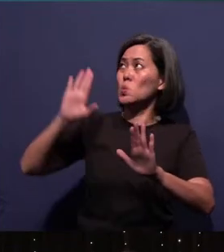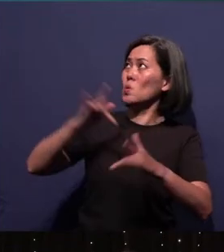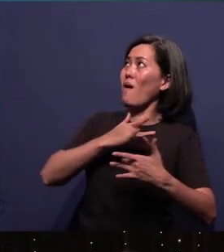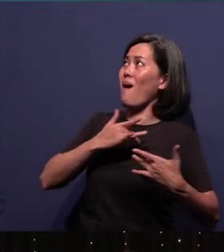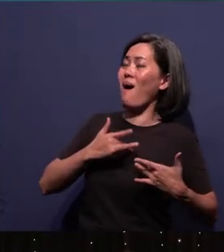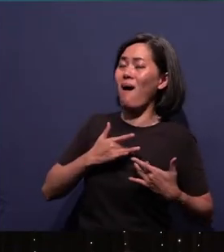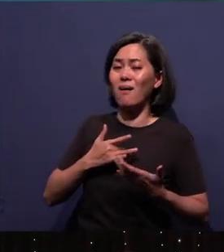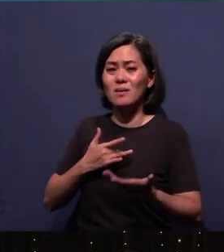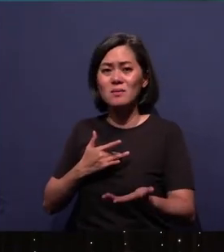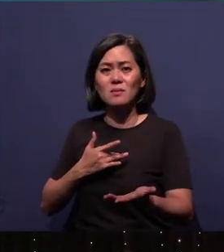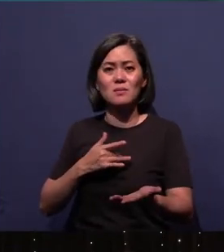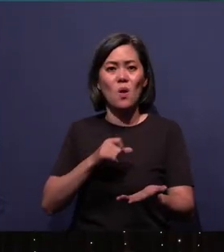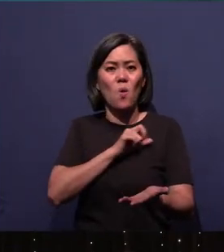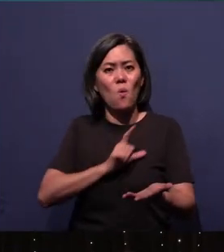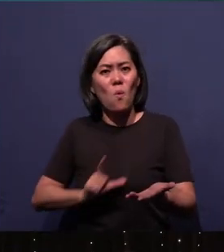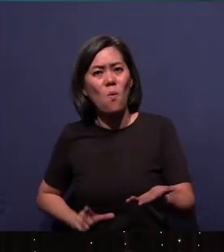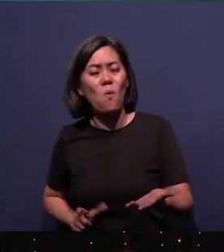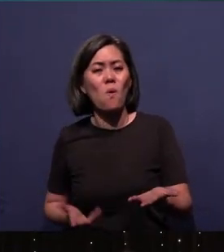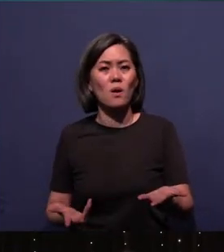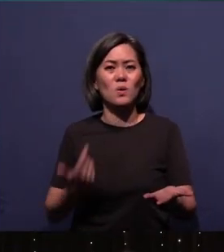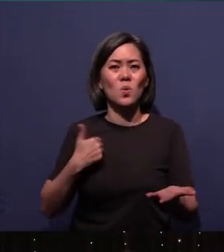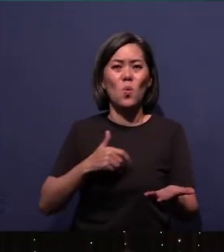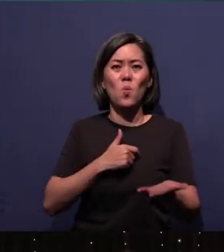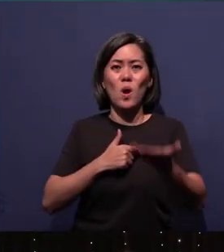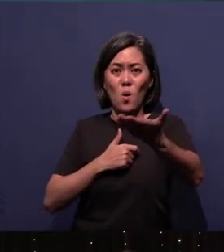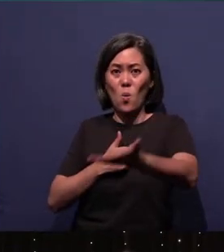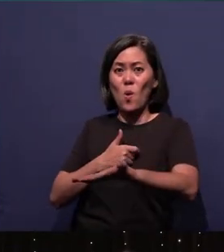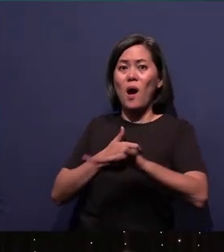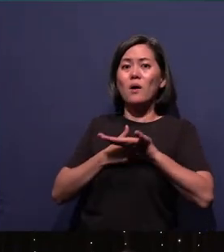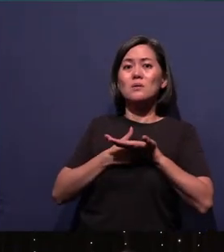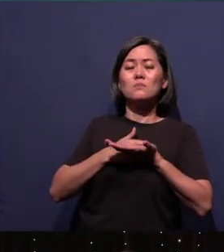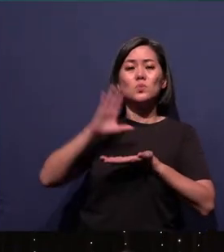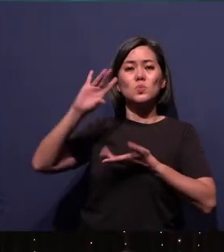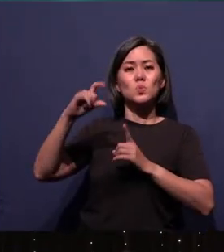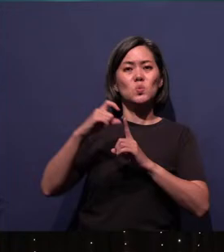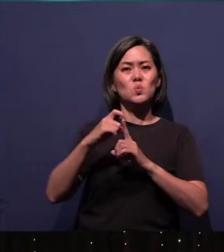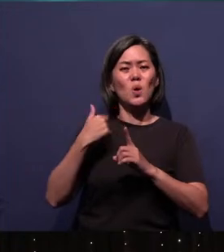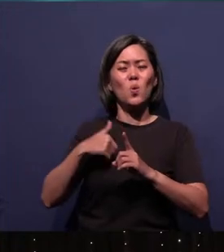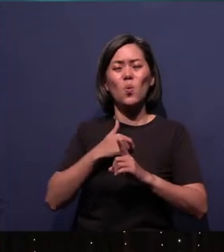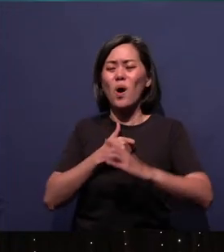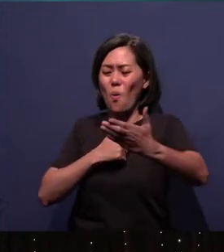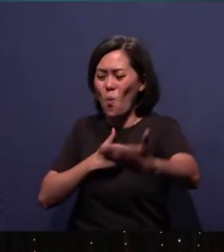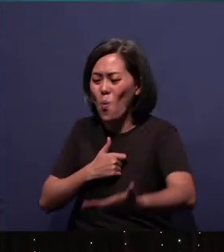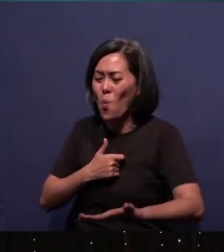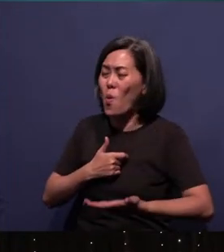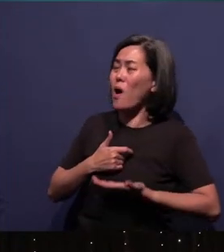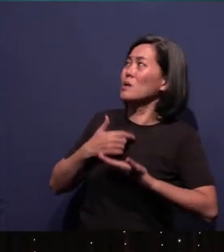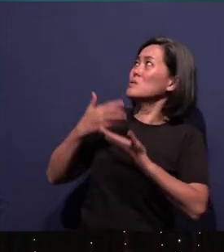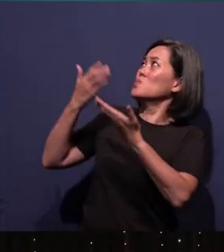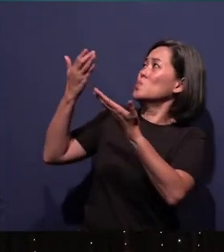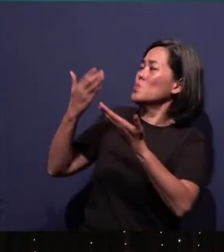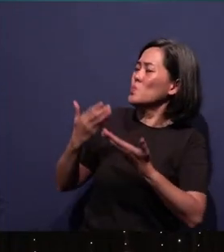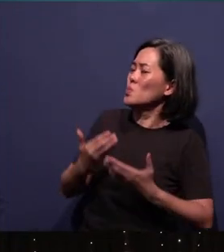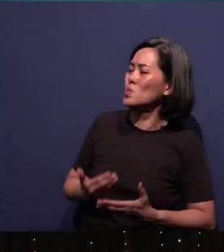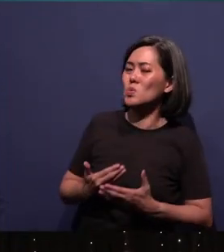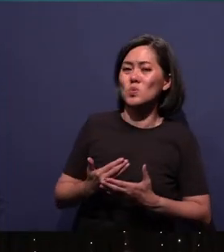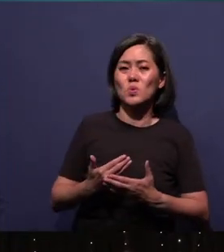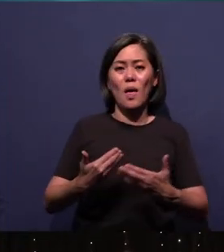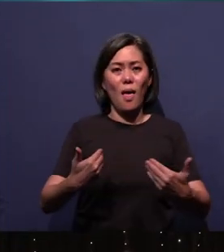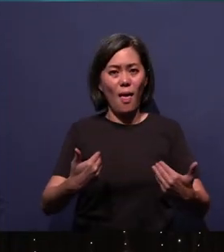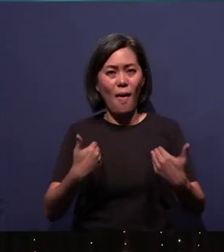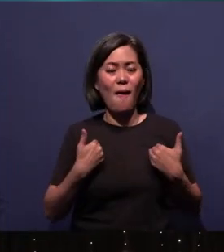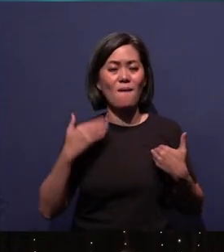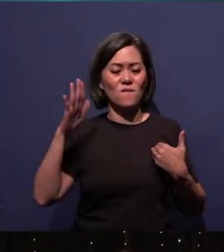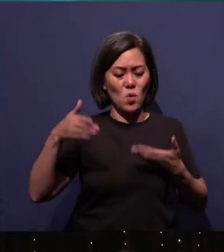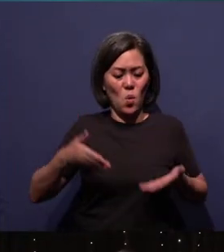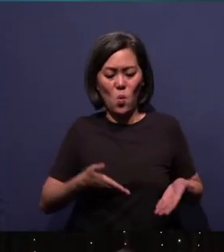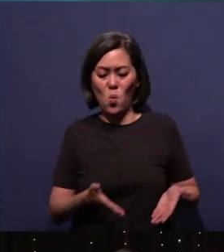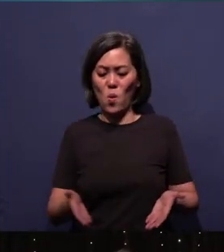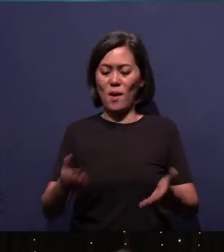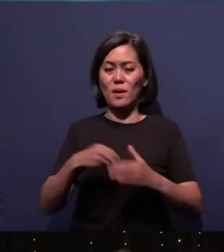So Lord, we welcome your word. We welcome you to have your ways in our lives.